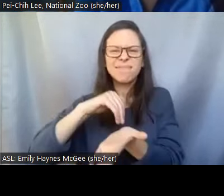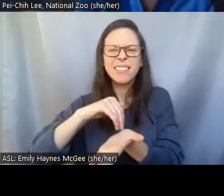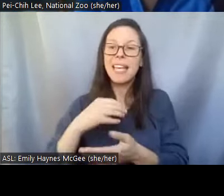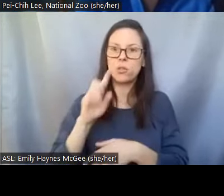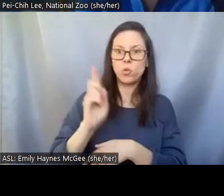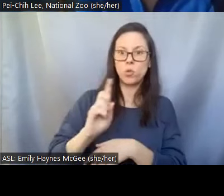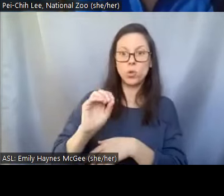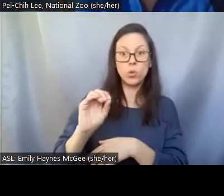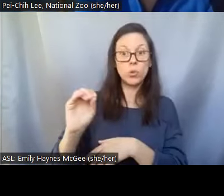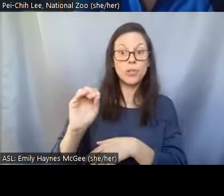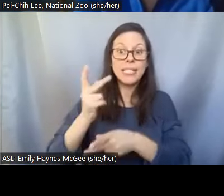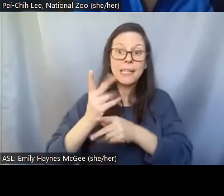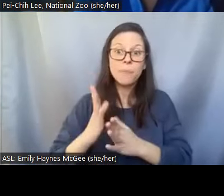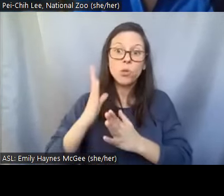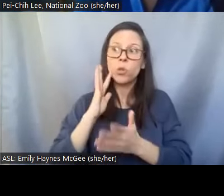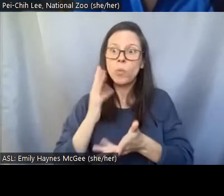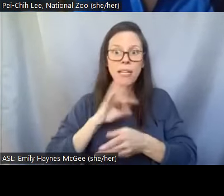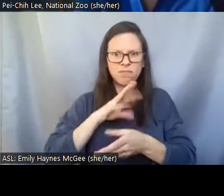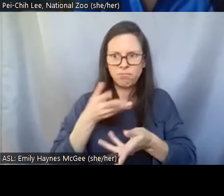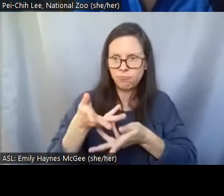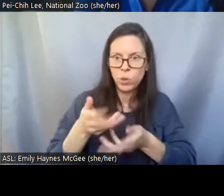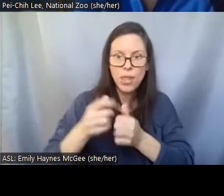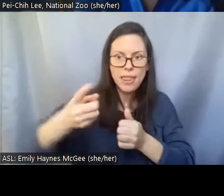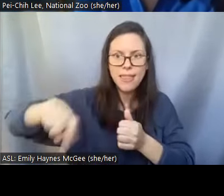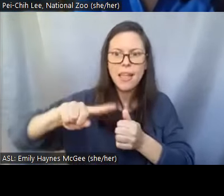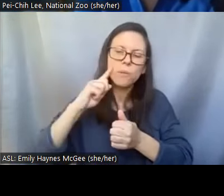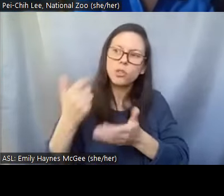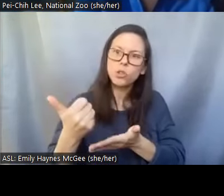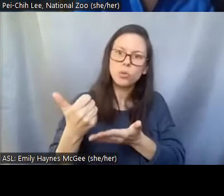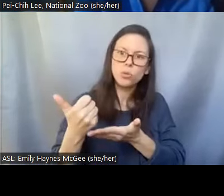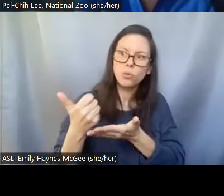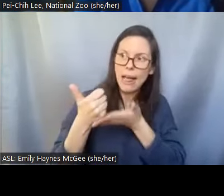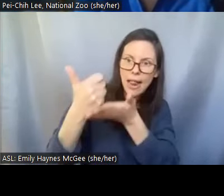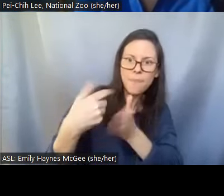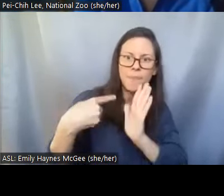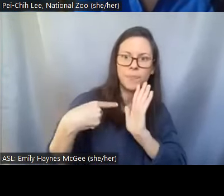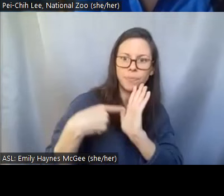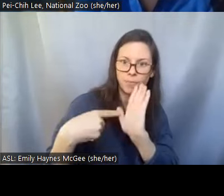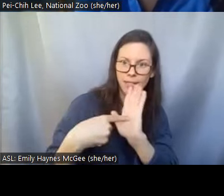uh sample collections or all sorts of assistive reproductive procedures. Like I think